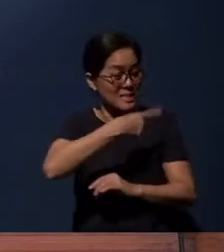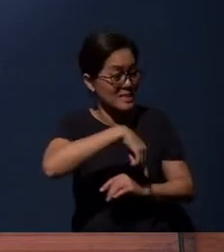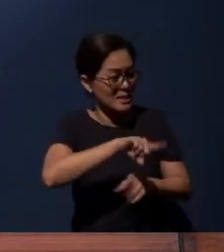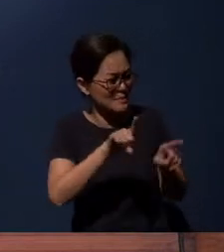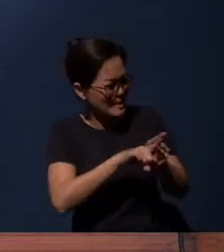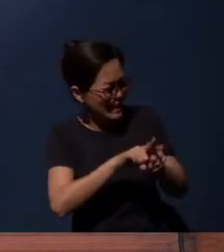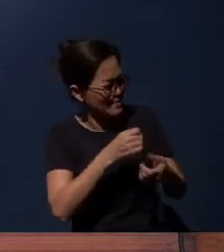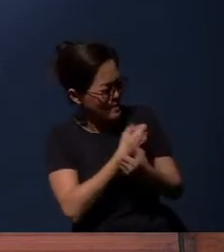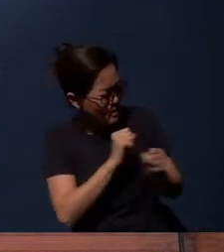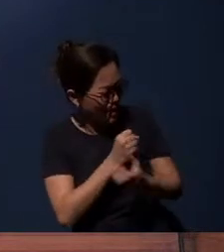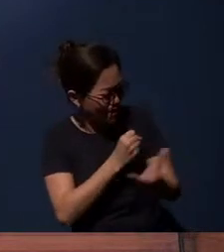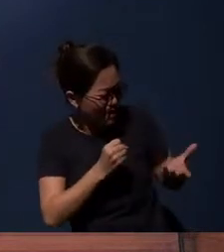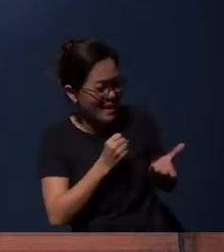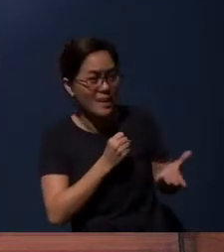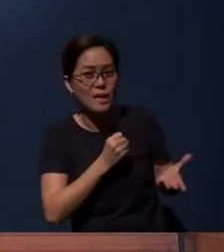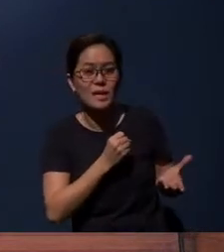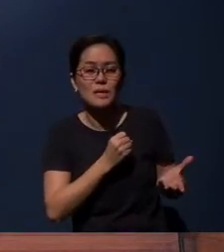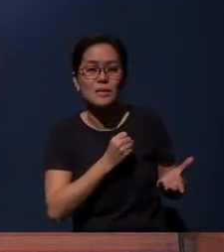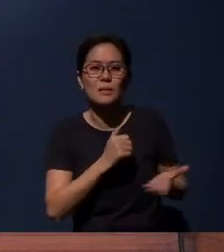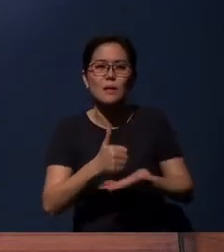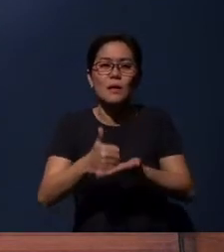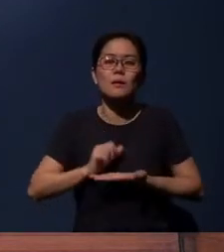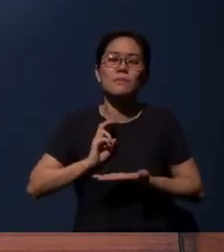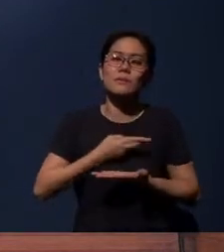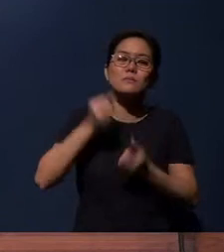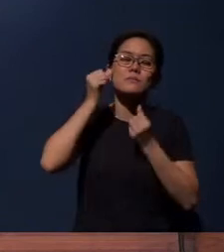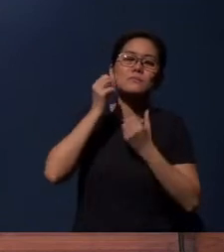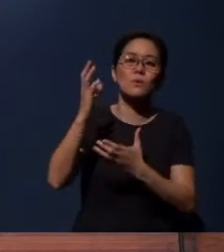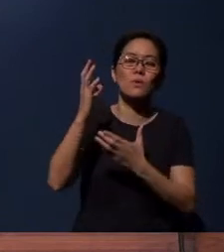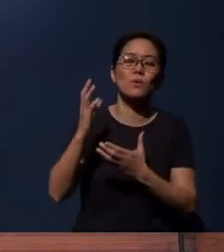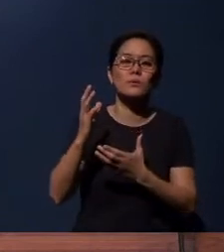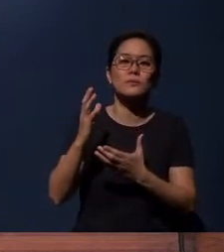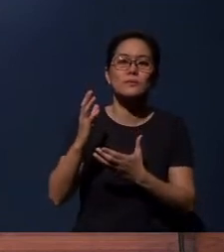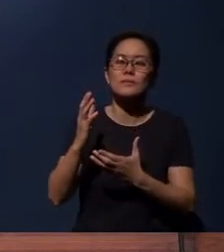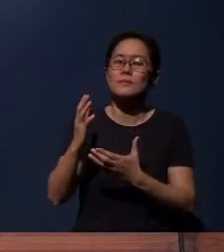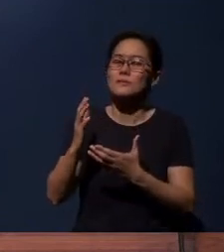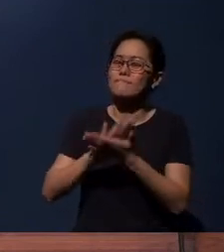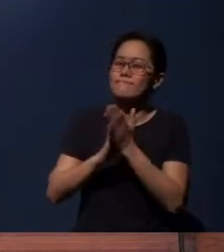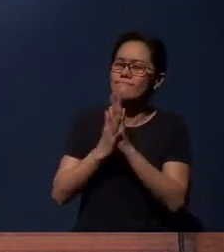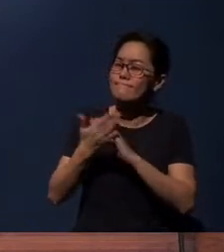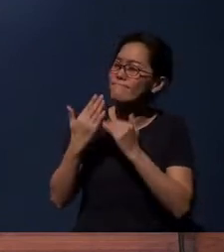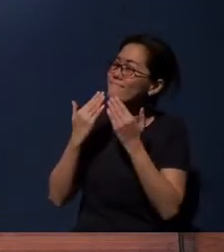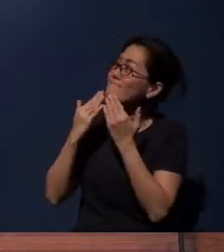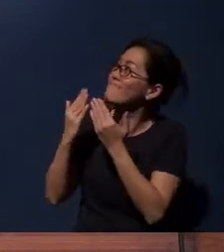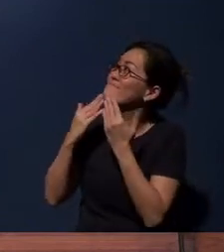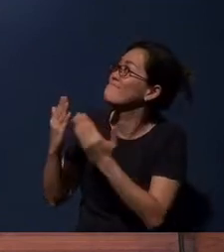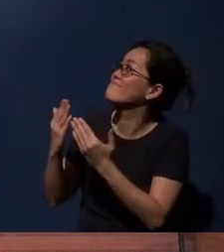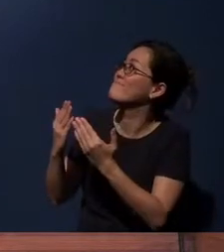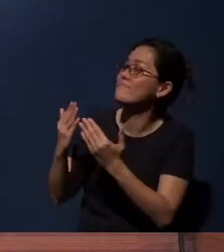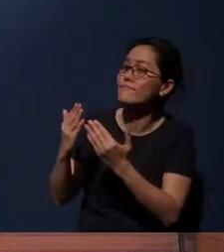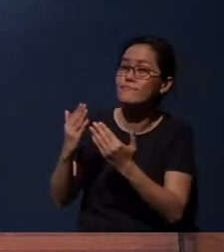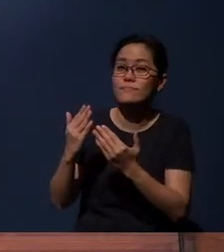So help us, Father, to be grateful for the salvation